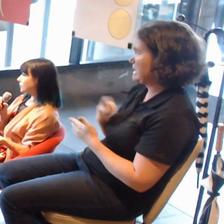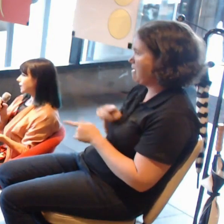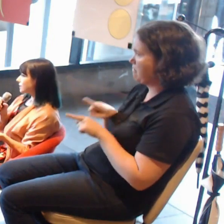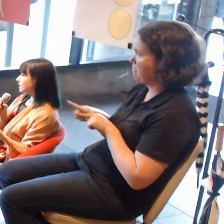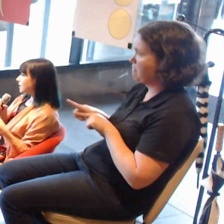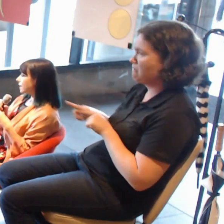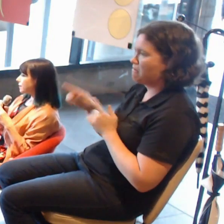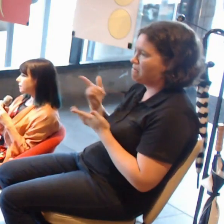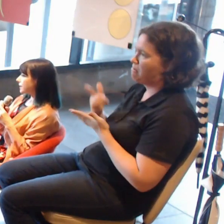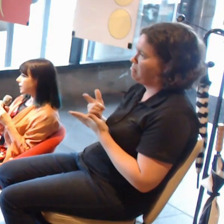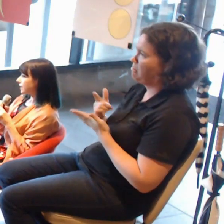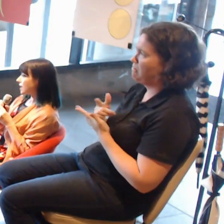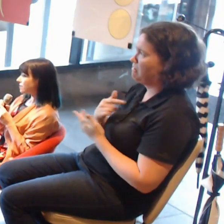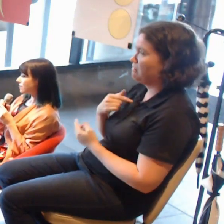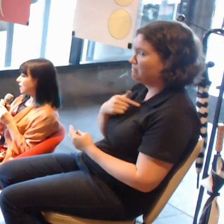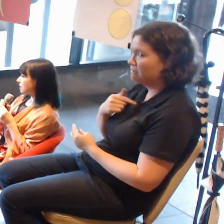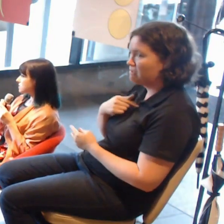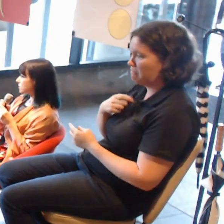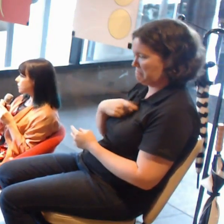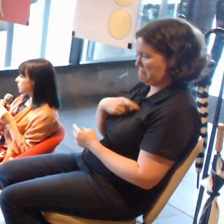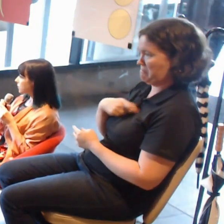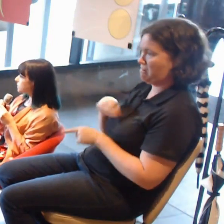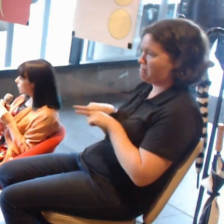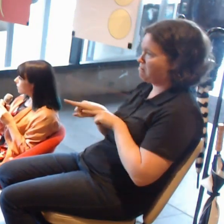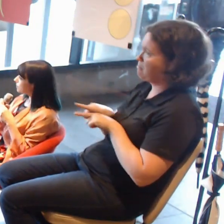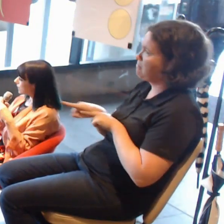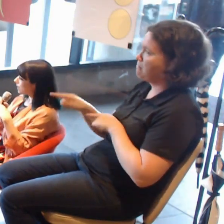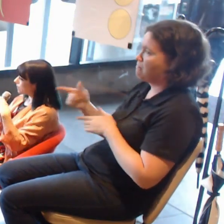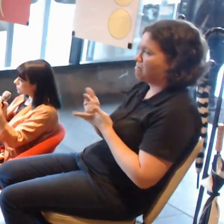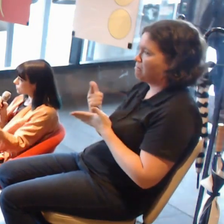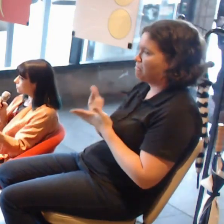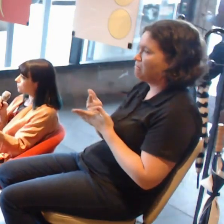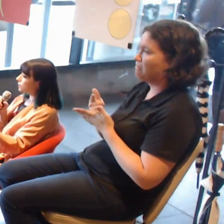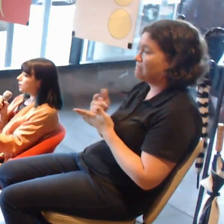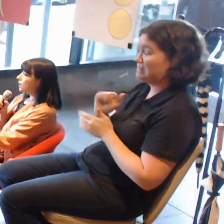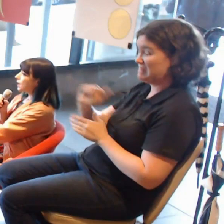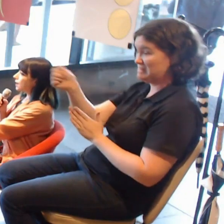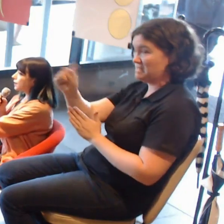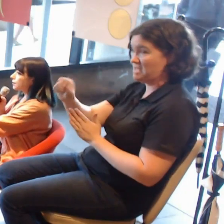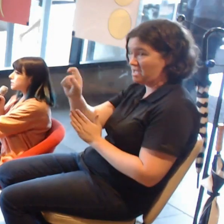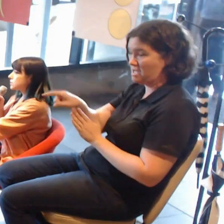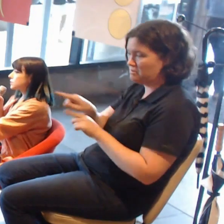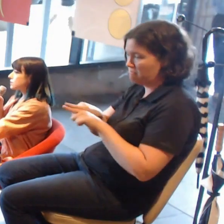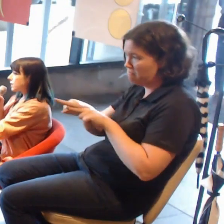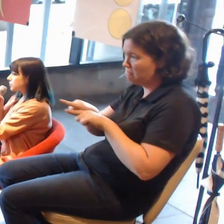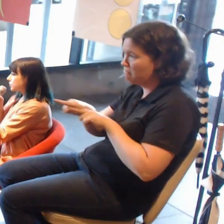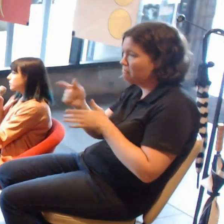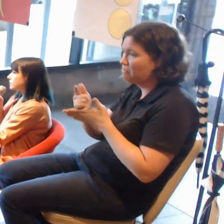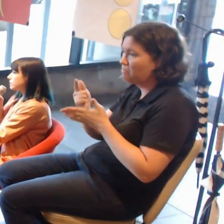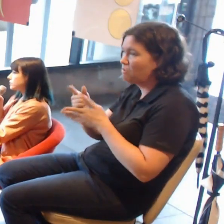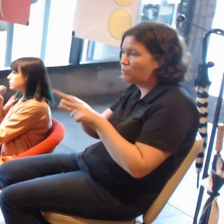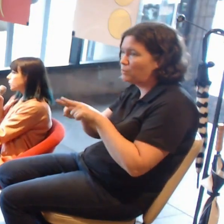And I think the artist learned a lot as well about how to deal with larger audiences